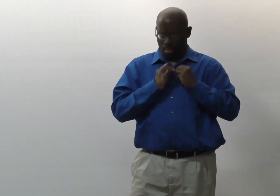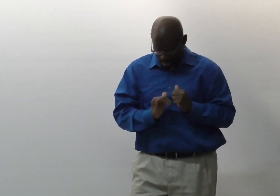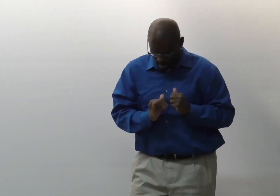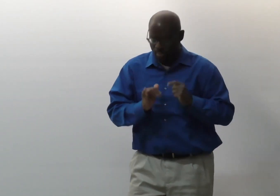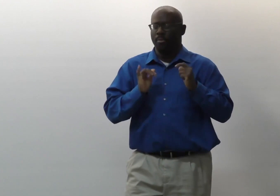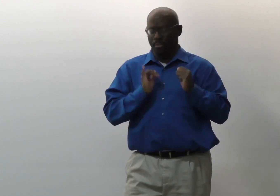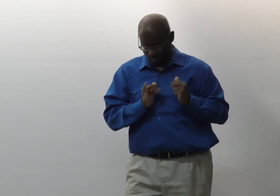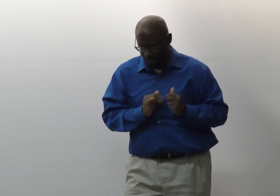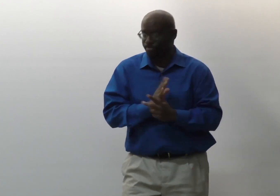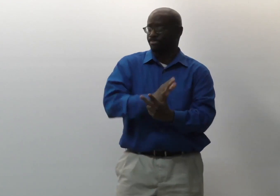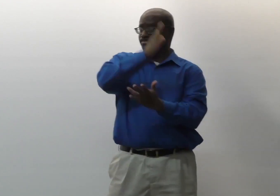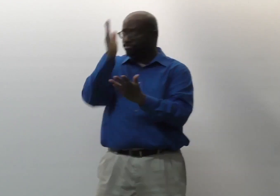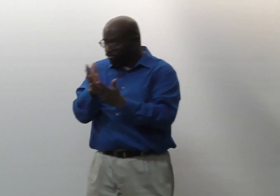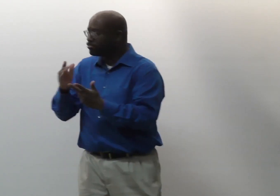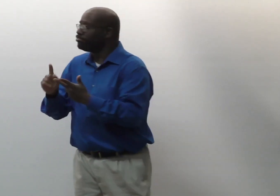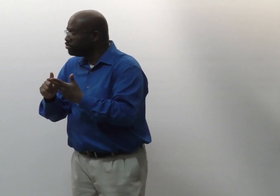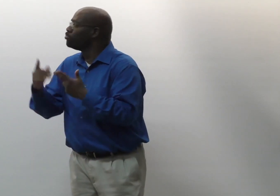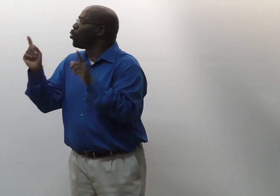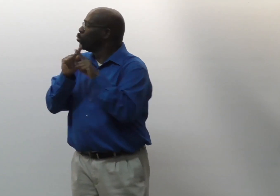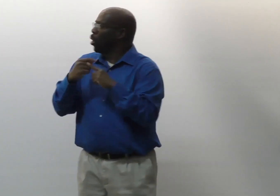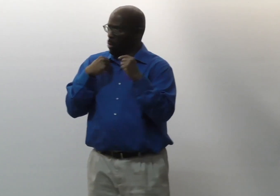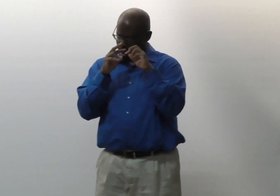to help me kind of internalize that